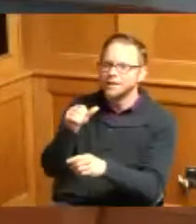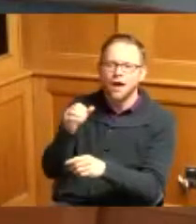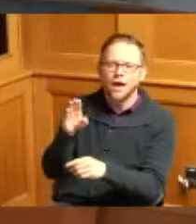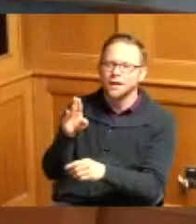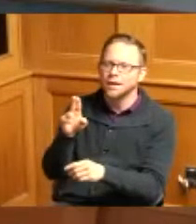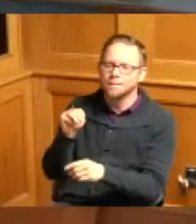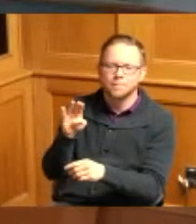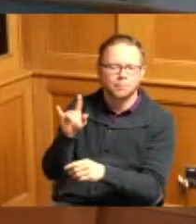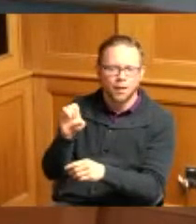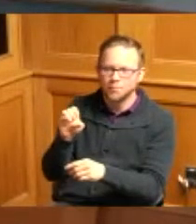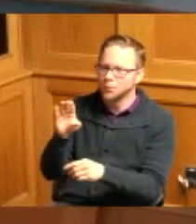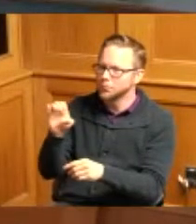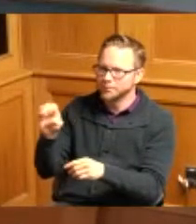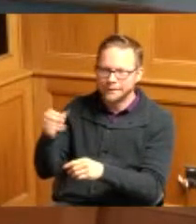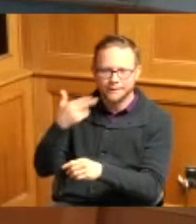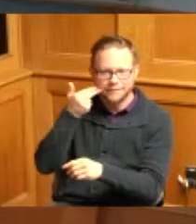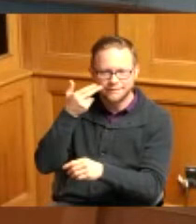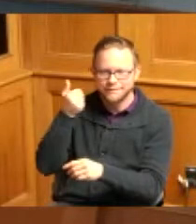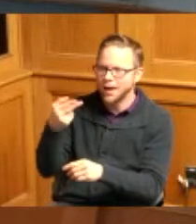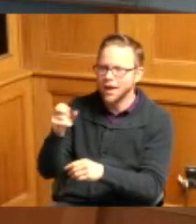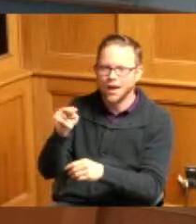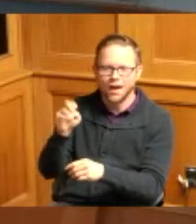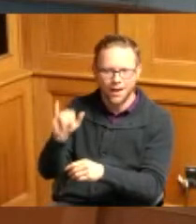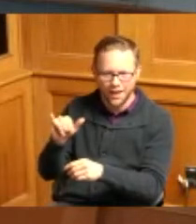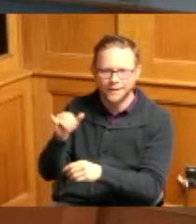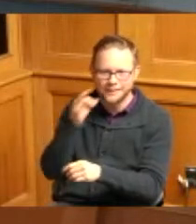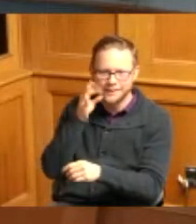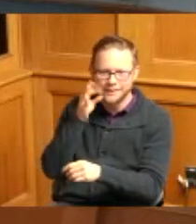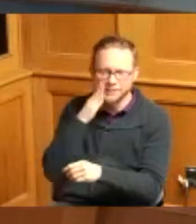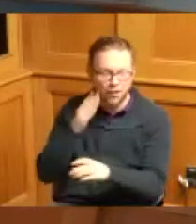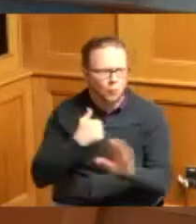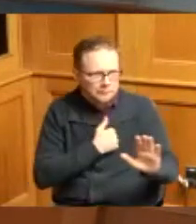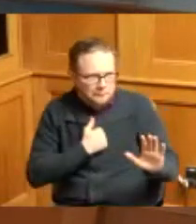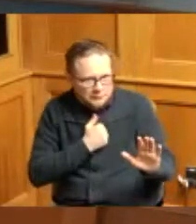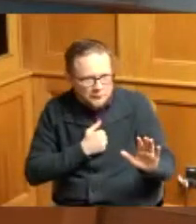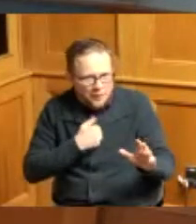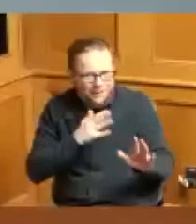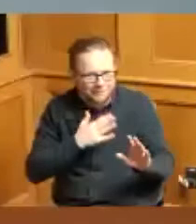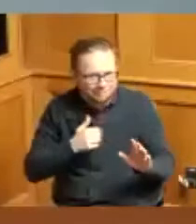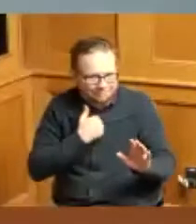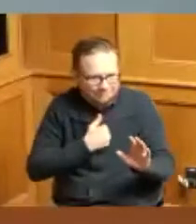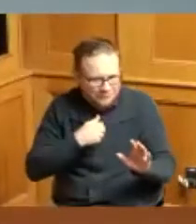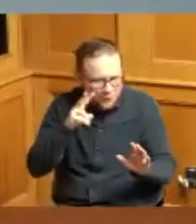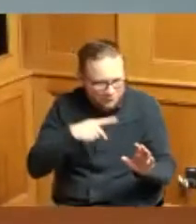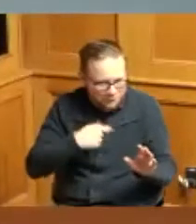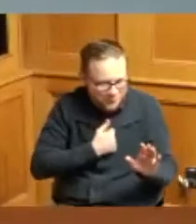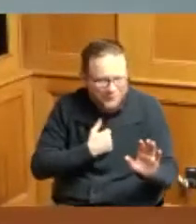honeybees I'm sorry yeah I apologize it was the the purpose of the vacation was to create enough